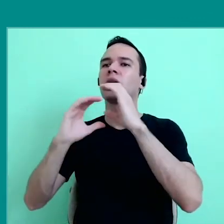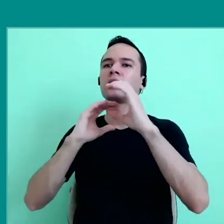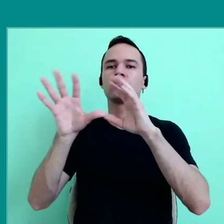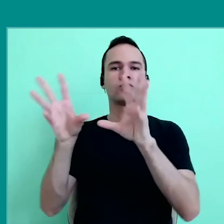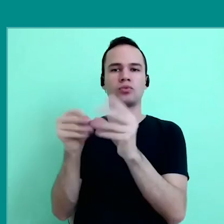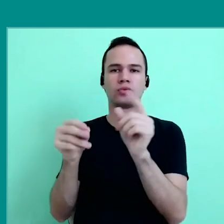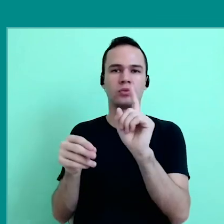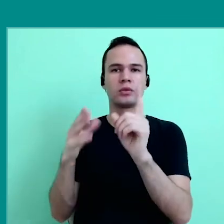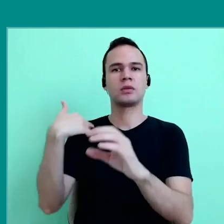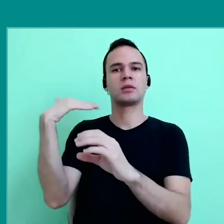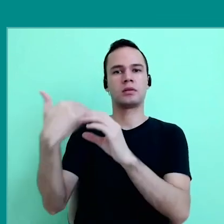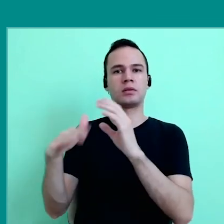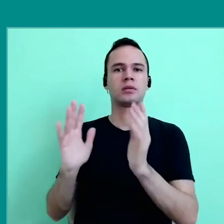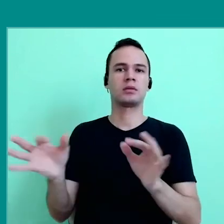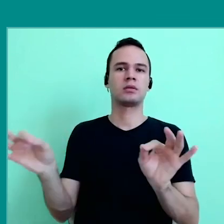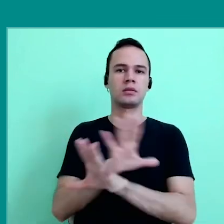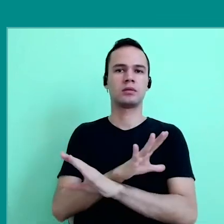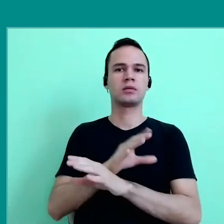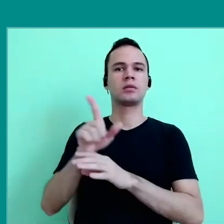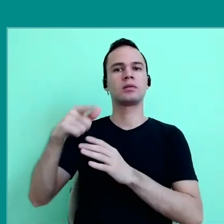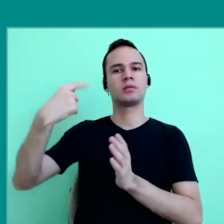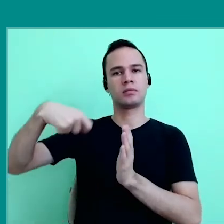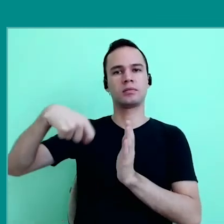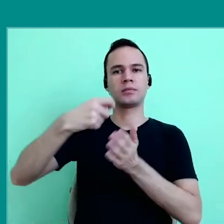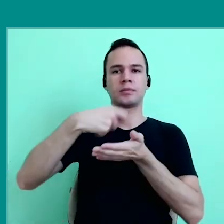we ship finished products, tasks, homework,